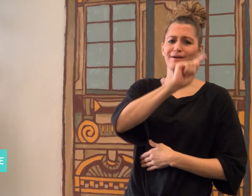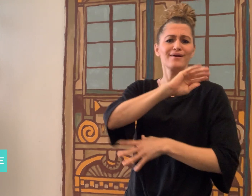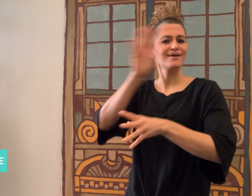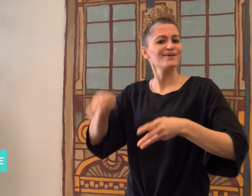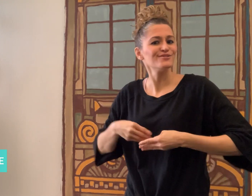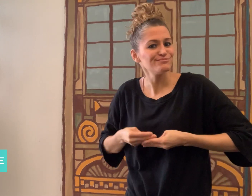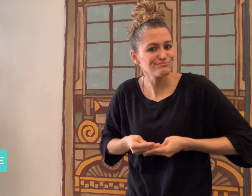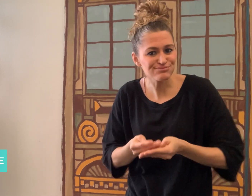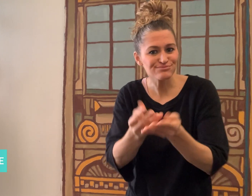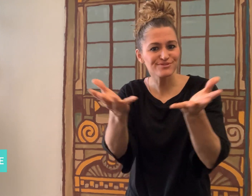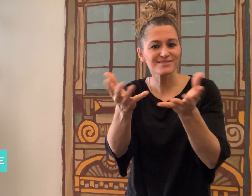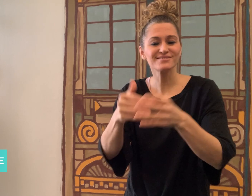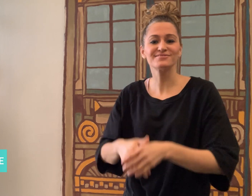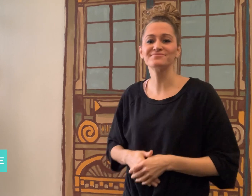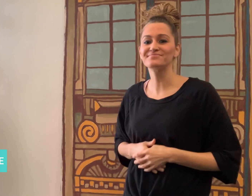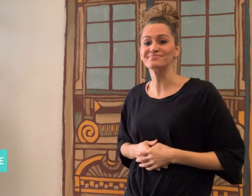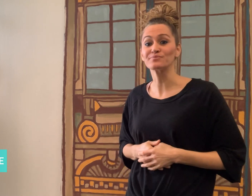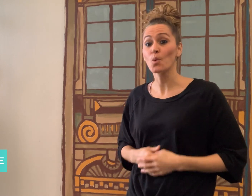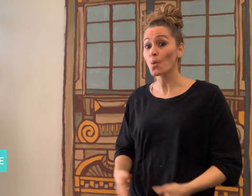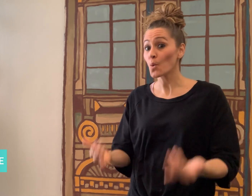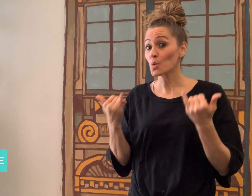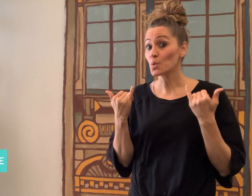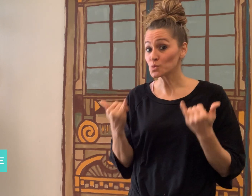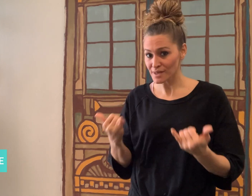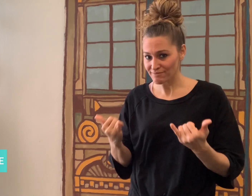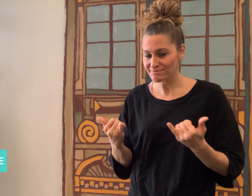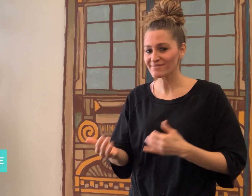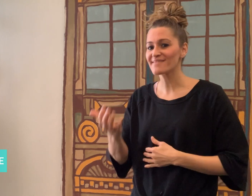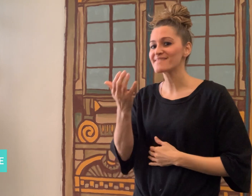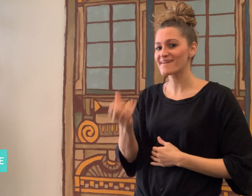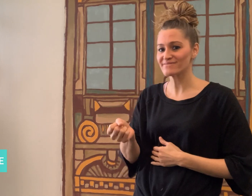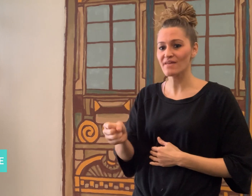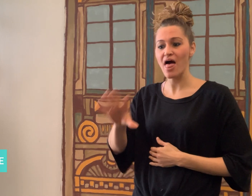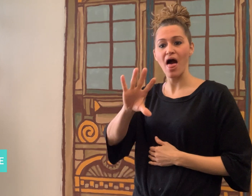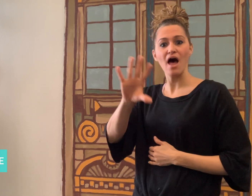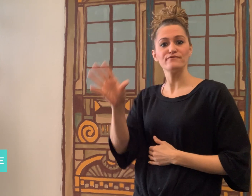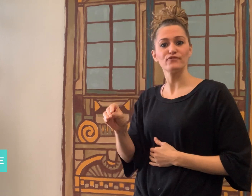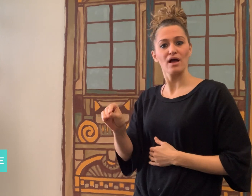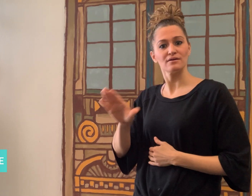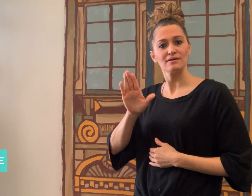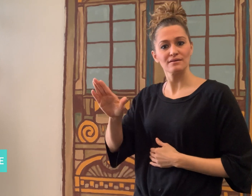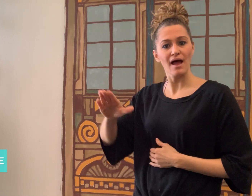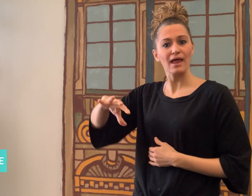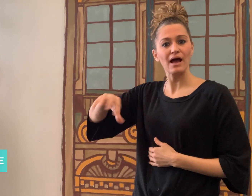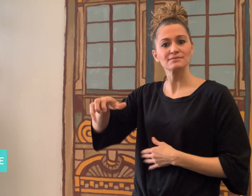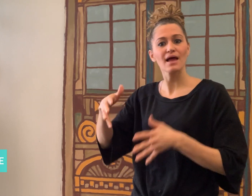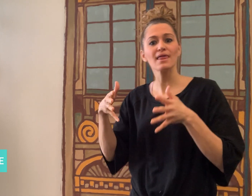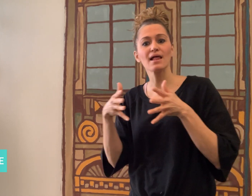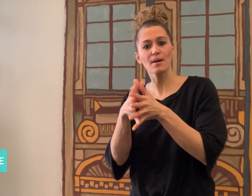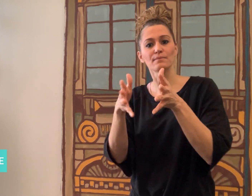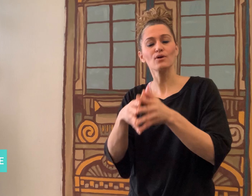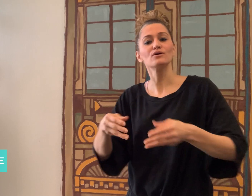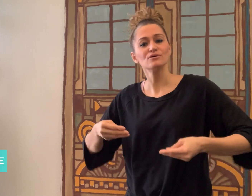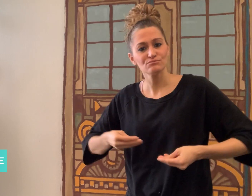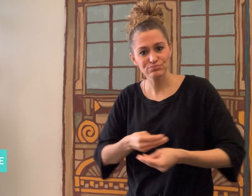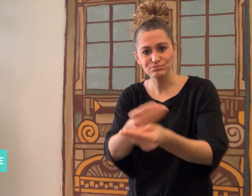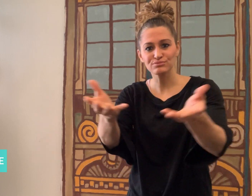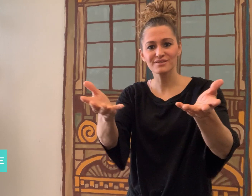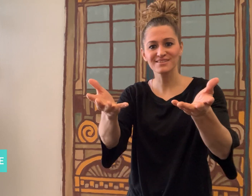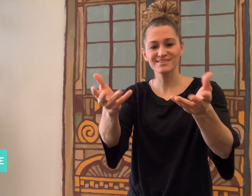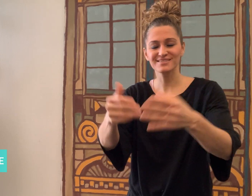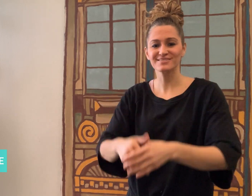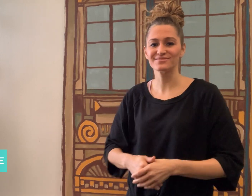Today, we also will have a Regional Report from Africa.